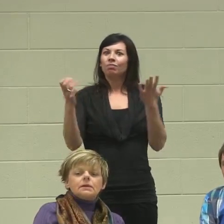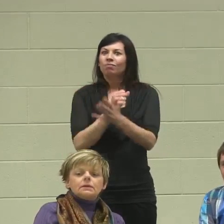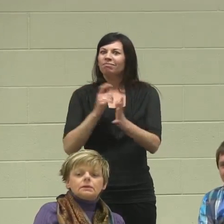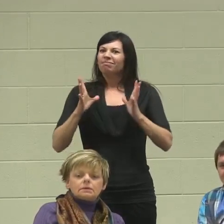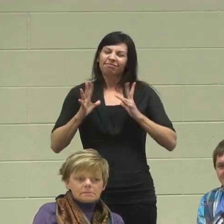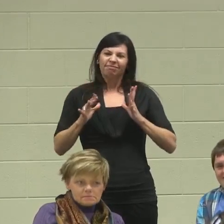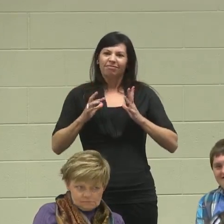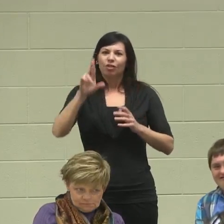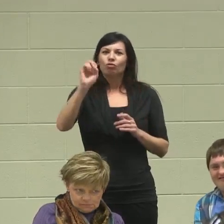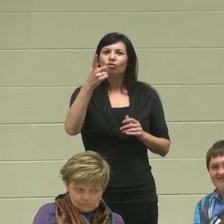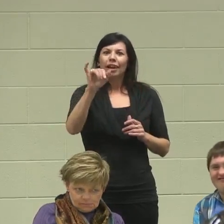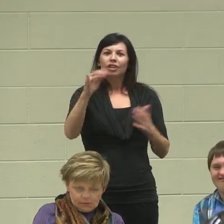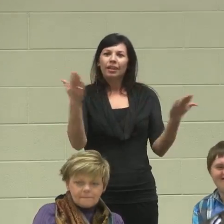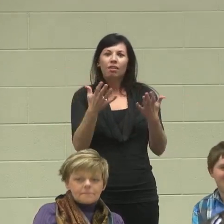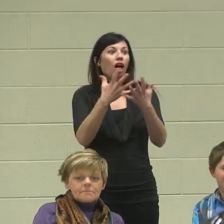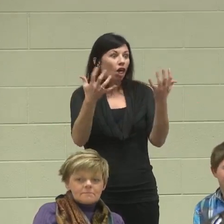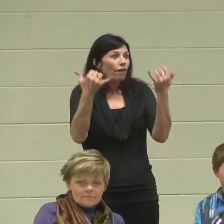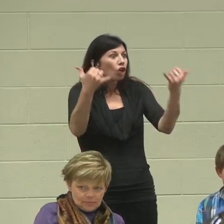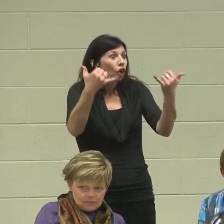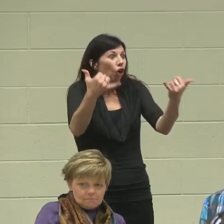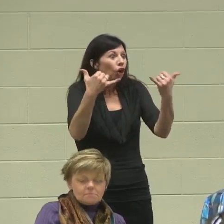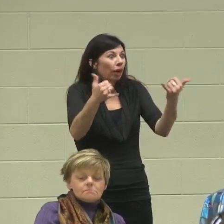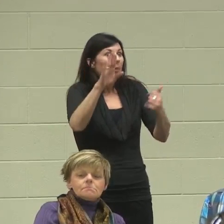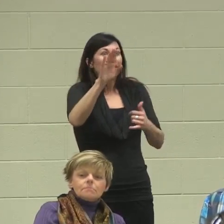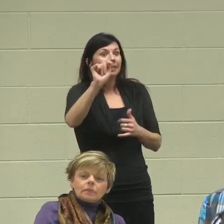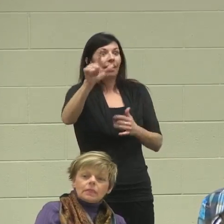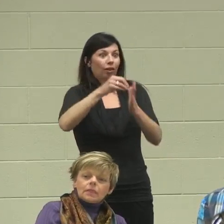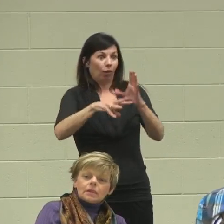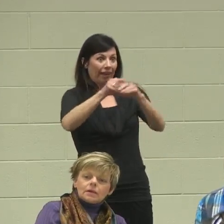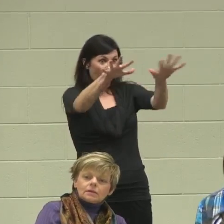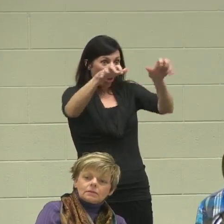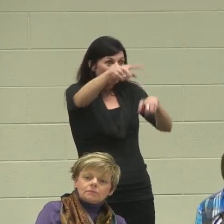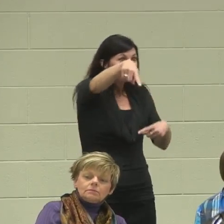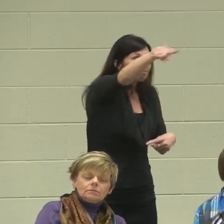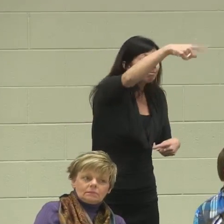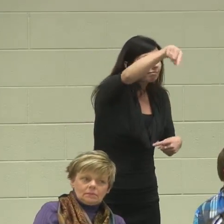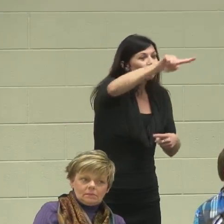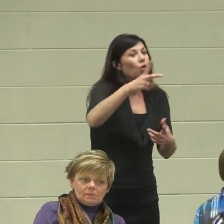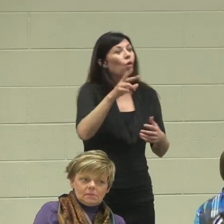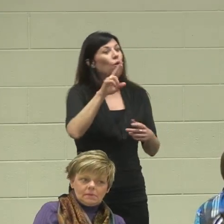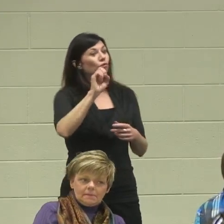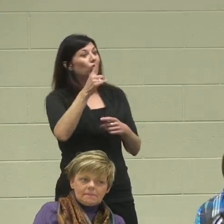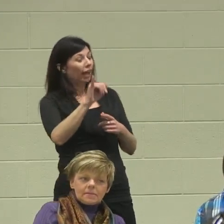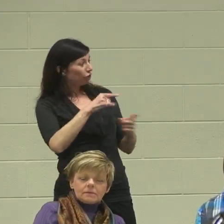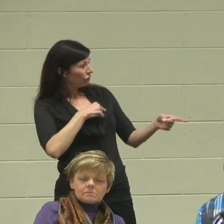there are a lot of current BtL students in the audience. So Regi, I'd like for you, if you would just to speak